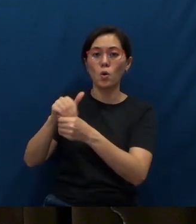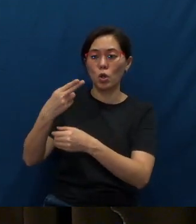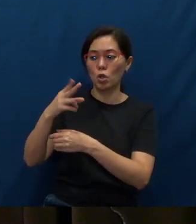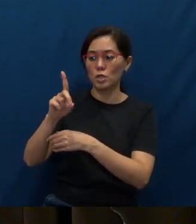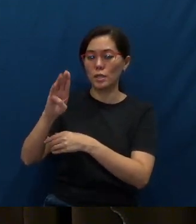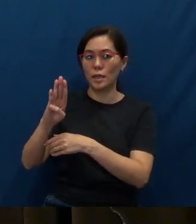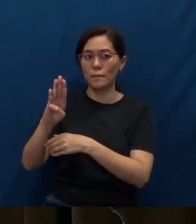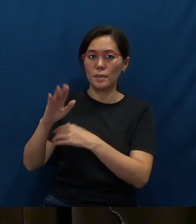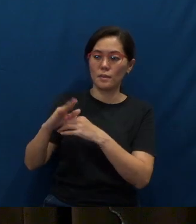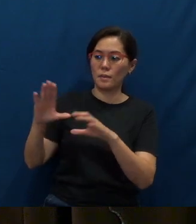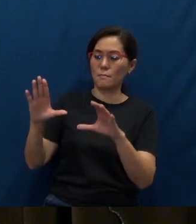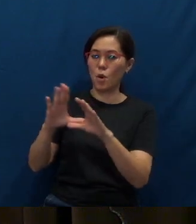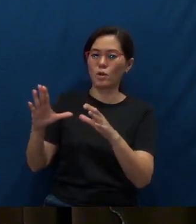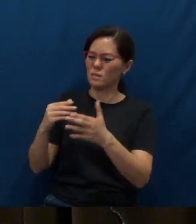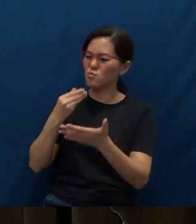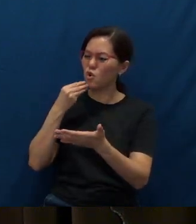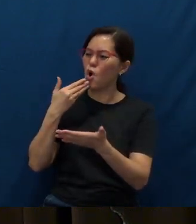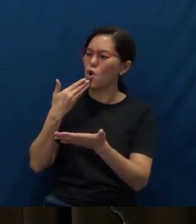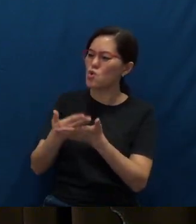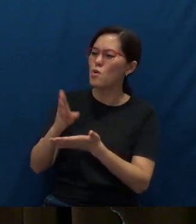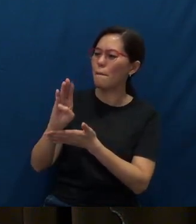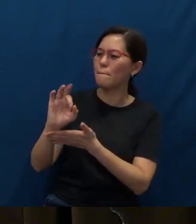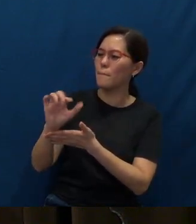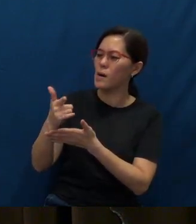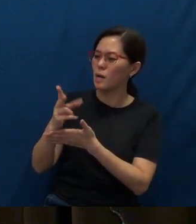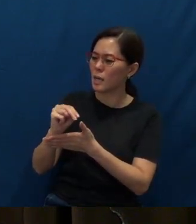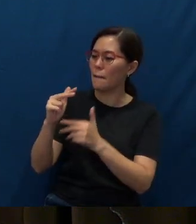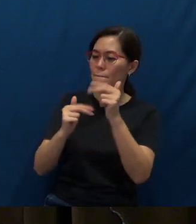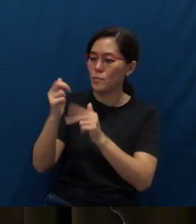getting good bargains, and then building relationships at the same time,